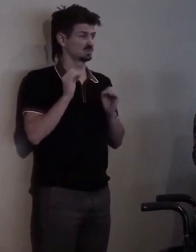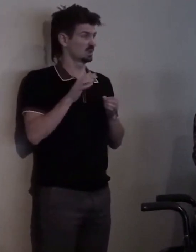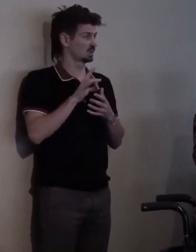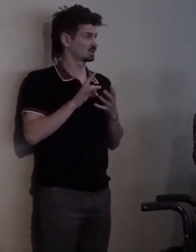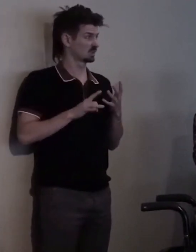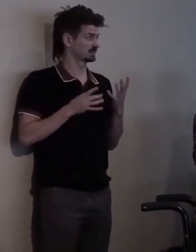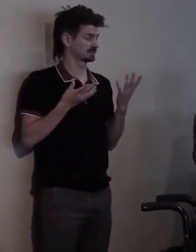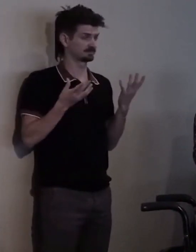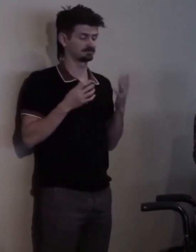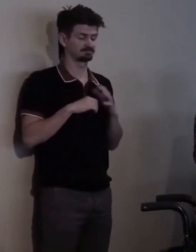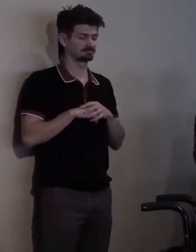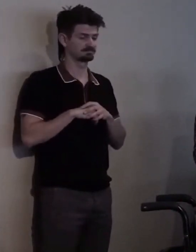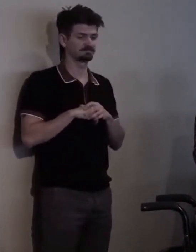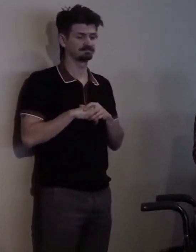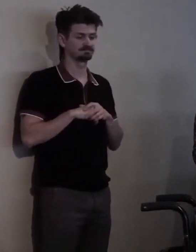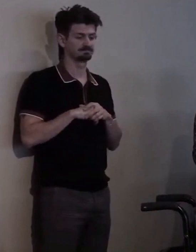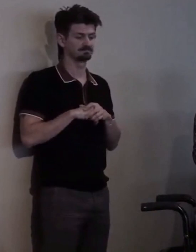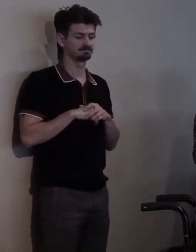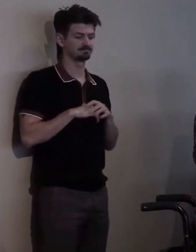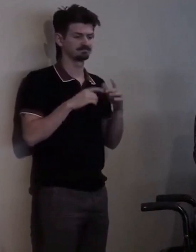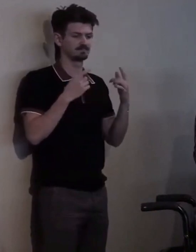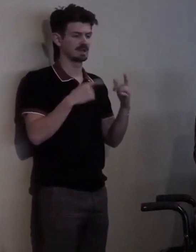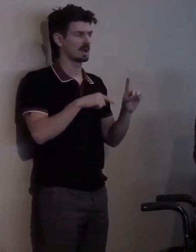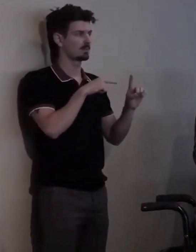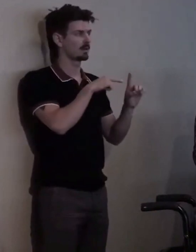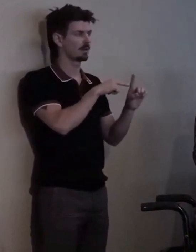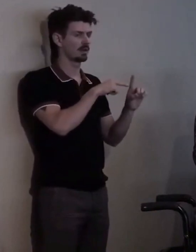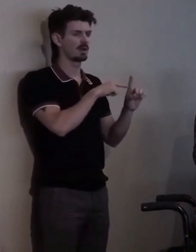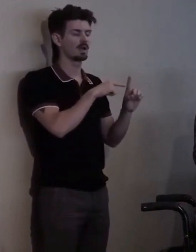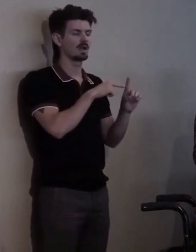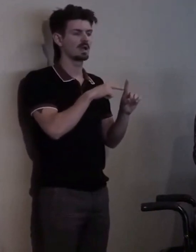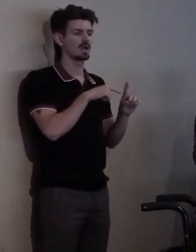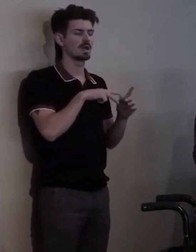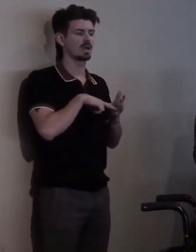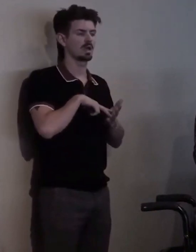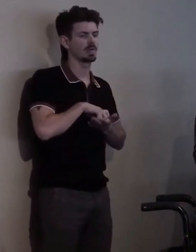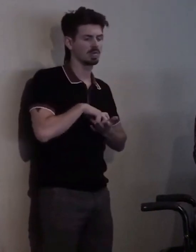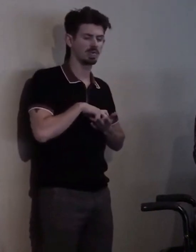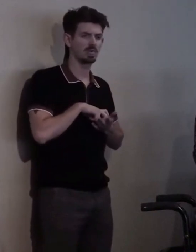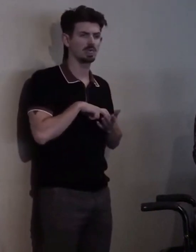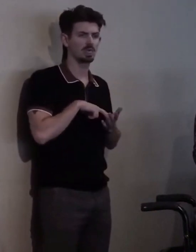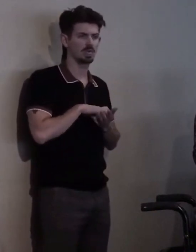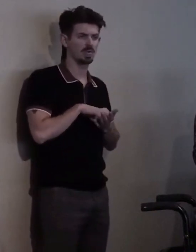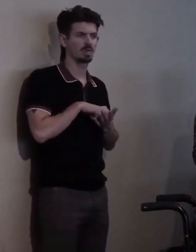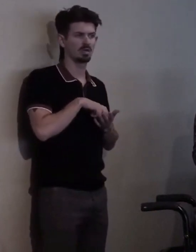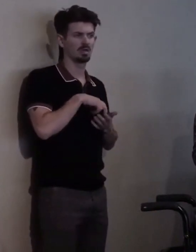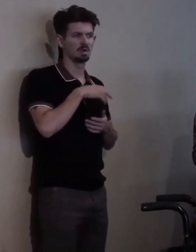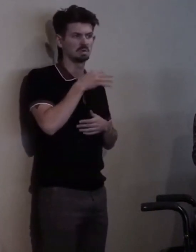he was collapsing and he knew he didn't have long to live.